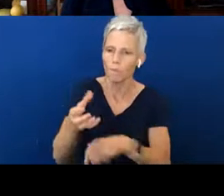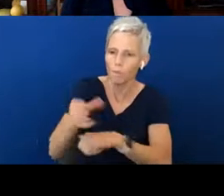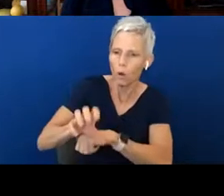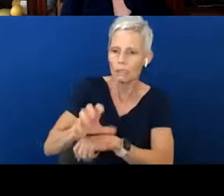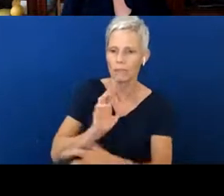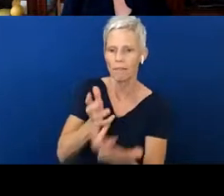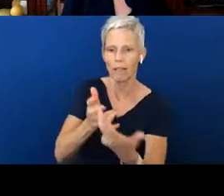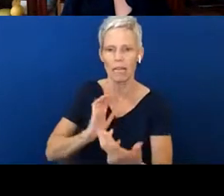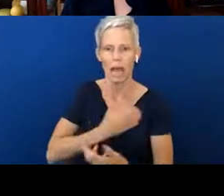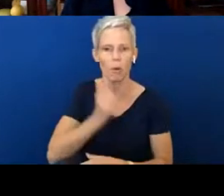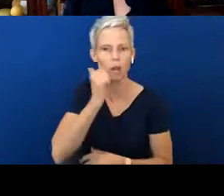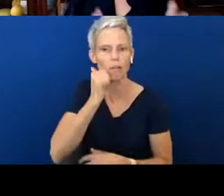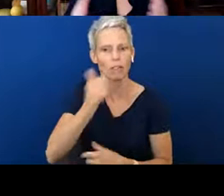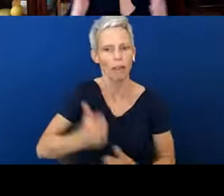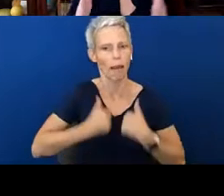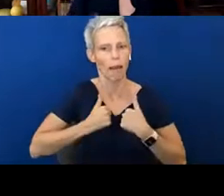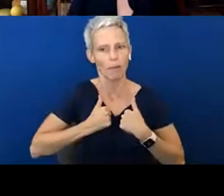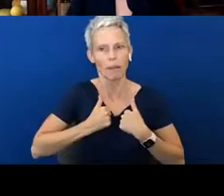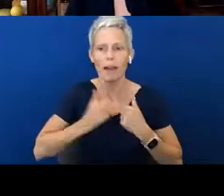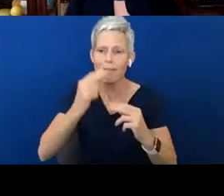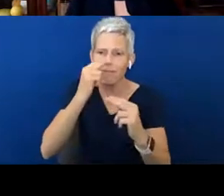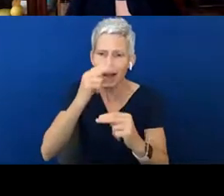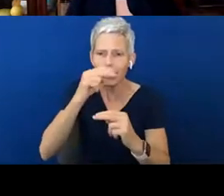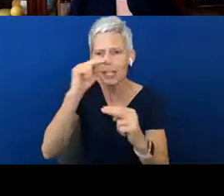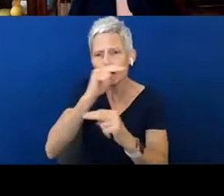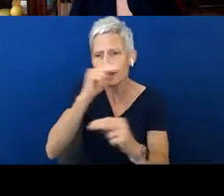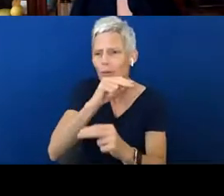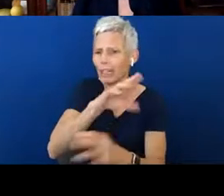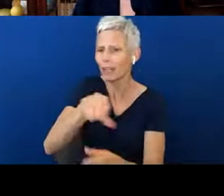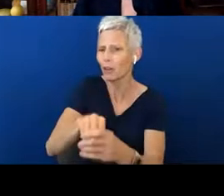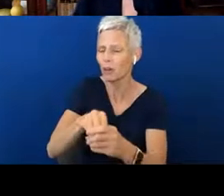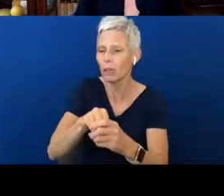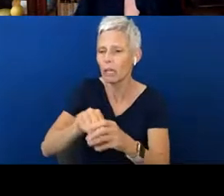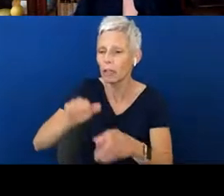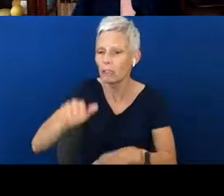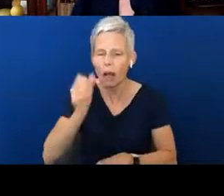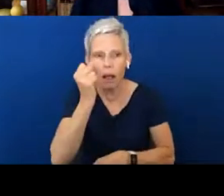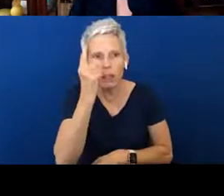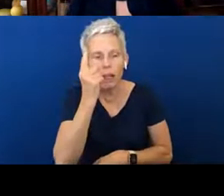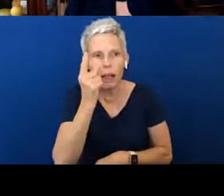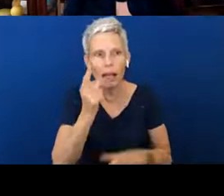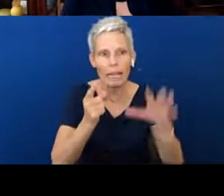So, be funny, as our child starts to understand the difference between a cat and a dog